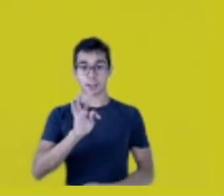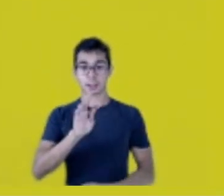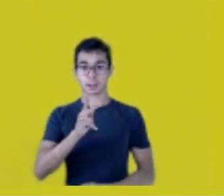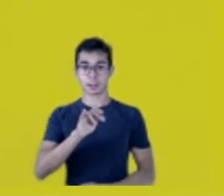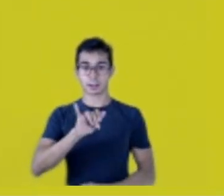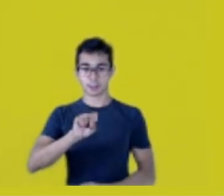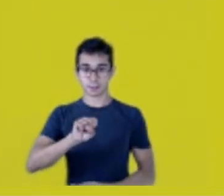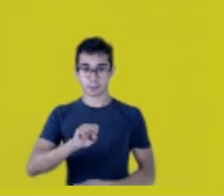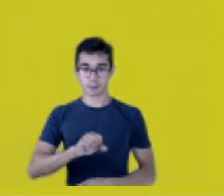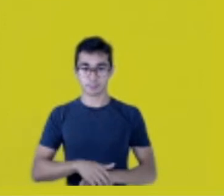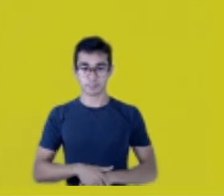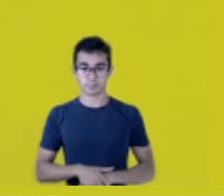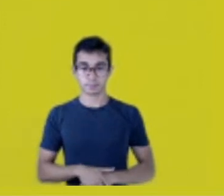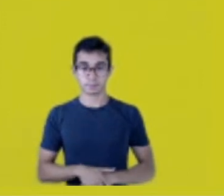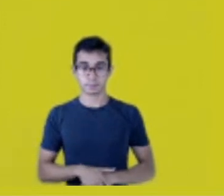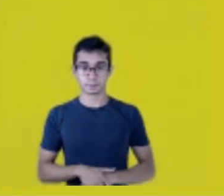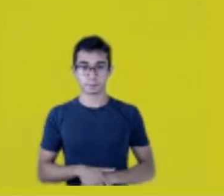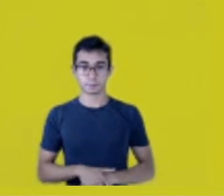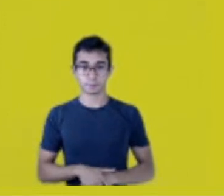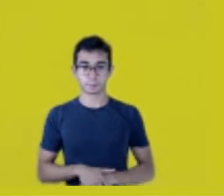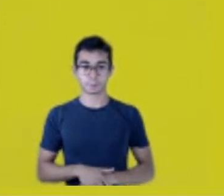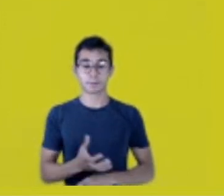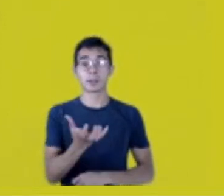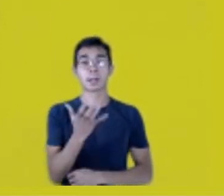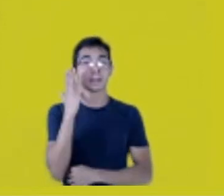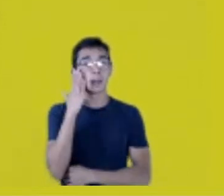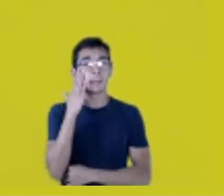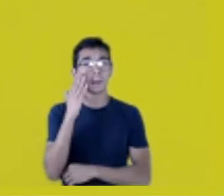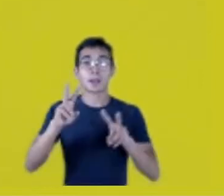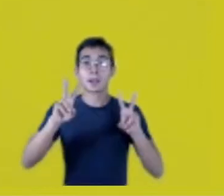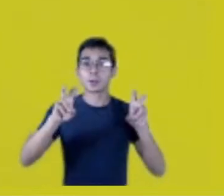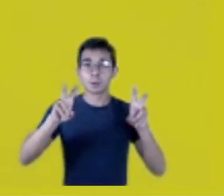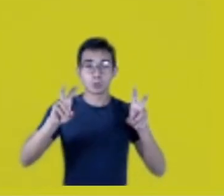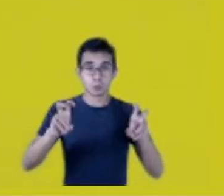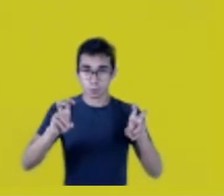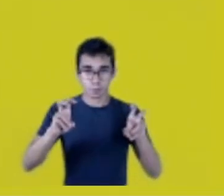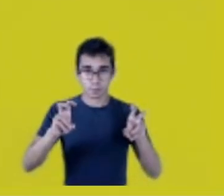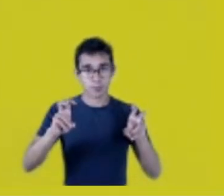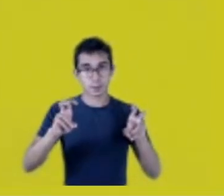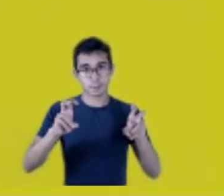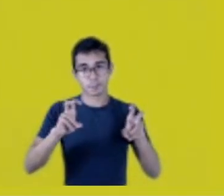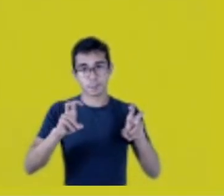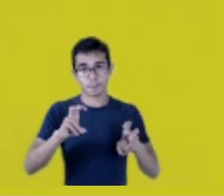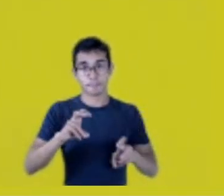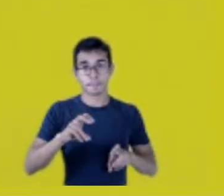He asks about this issue of appropriation of the symbolic universe